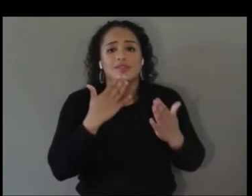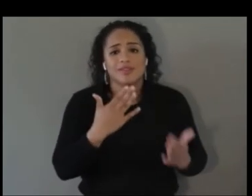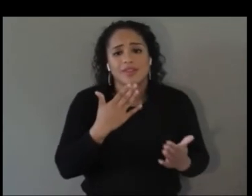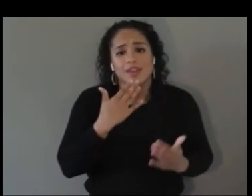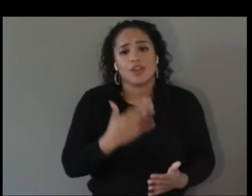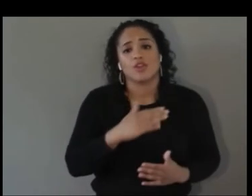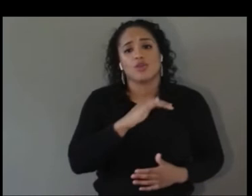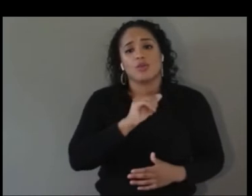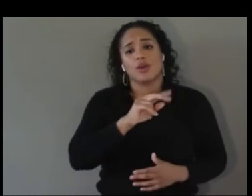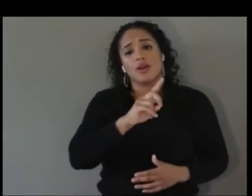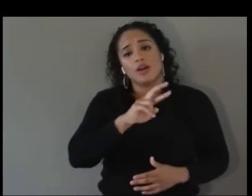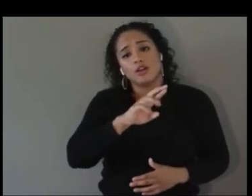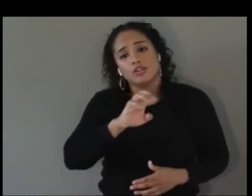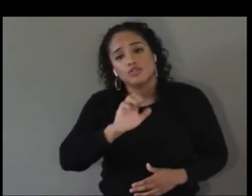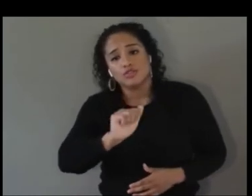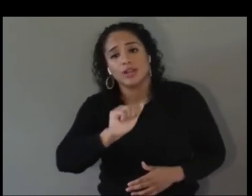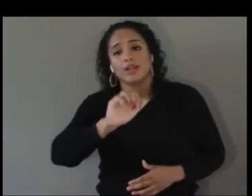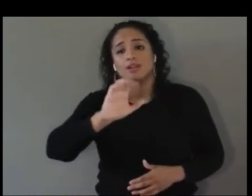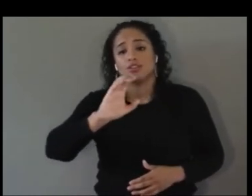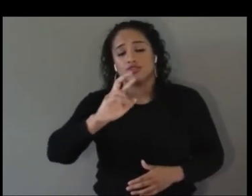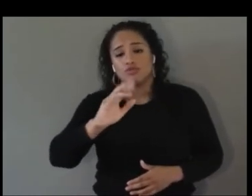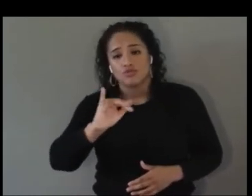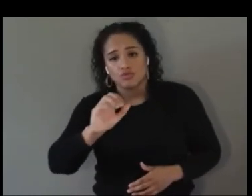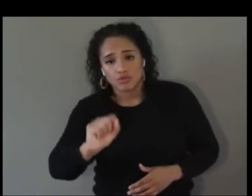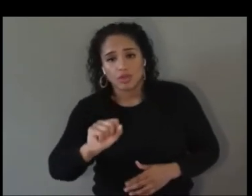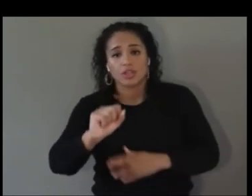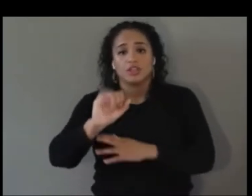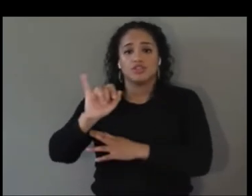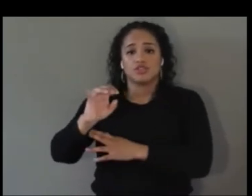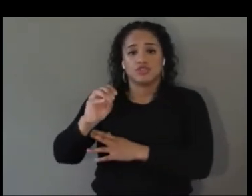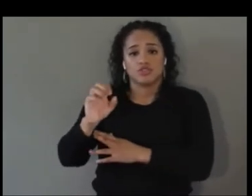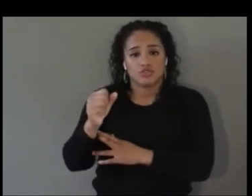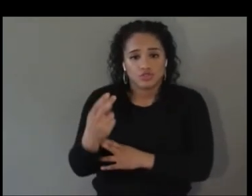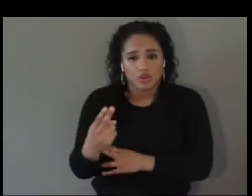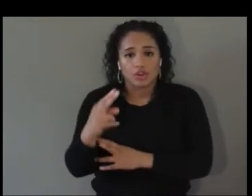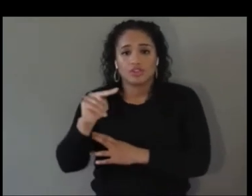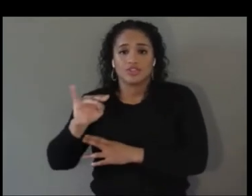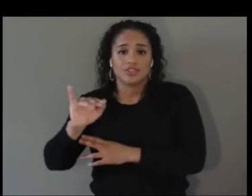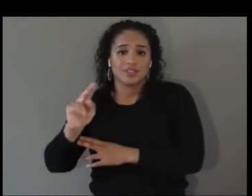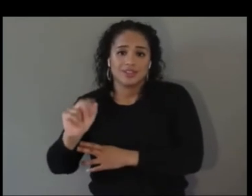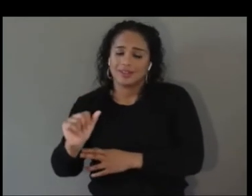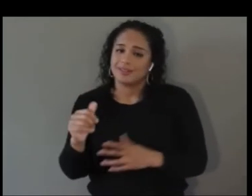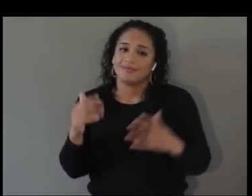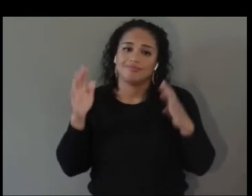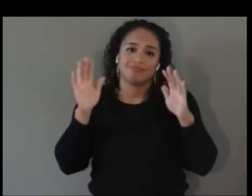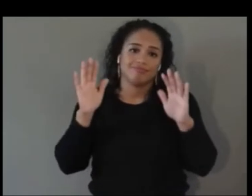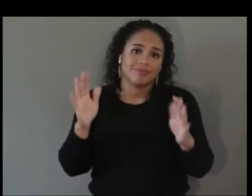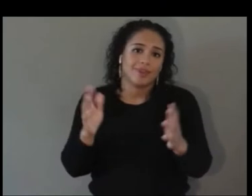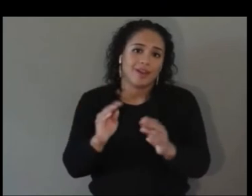the valuable perspective and your clear passion for this. I’m equally passionate and clearly